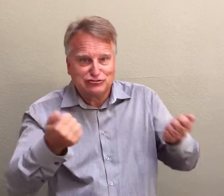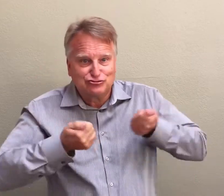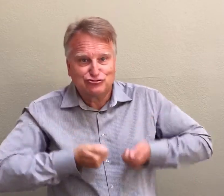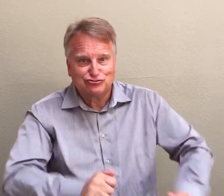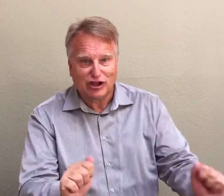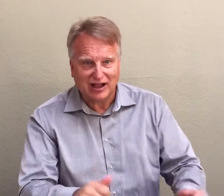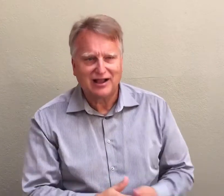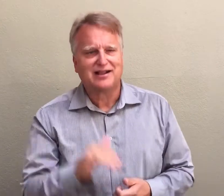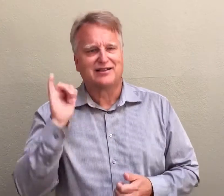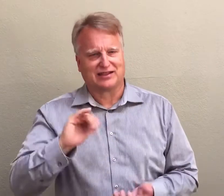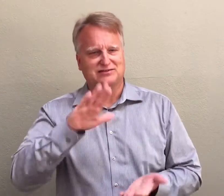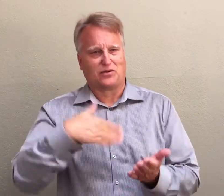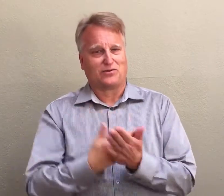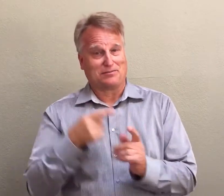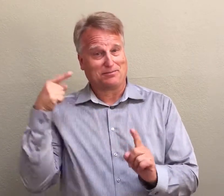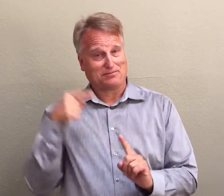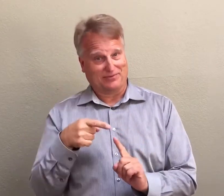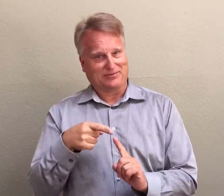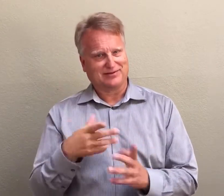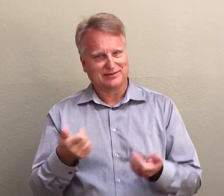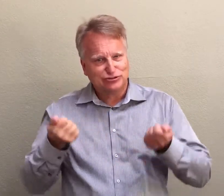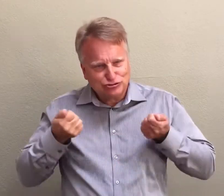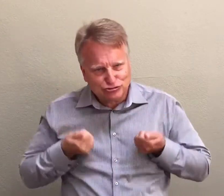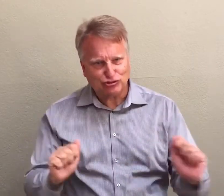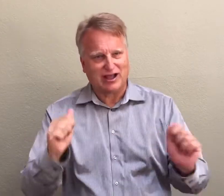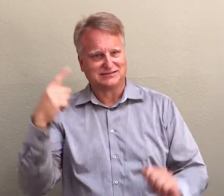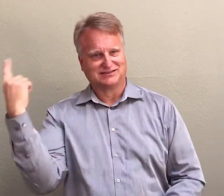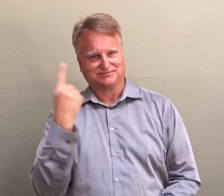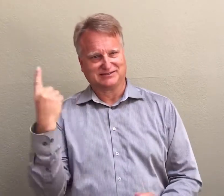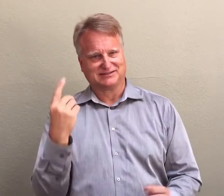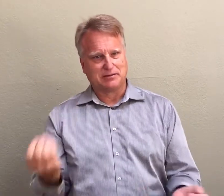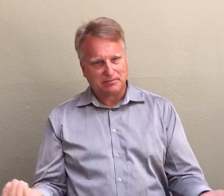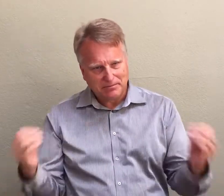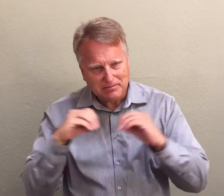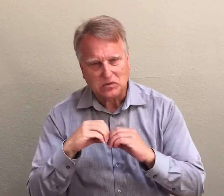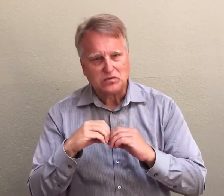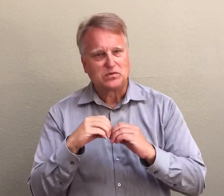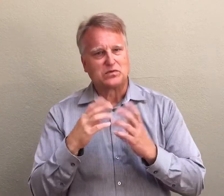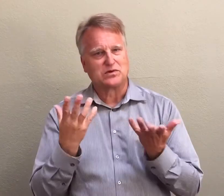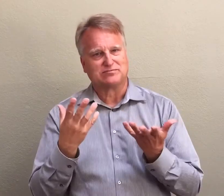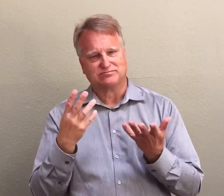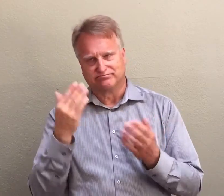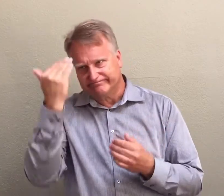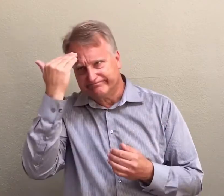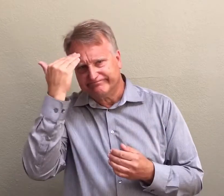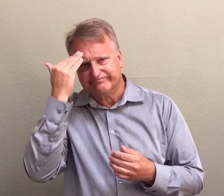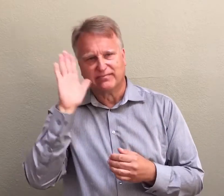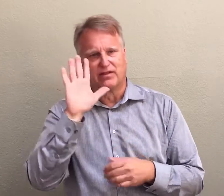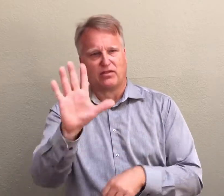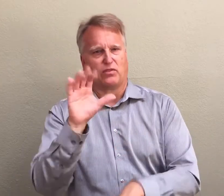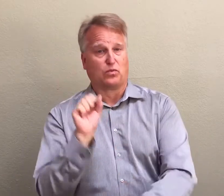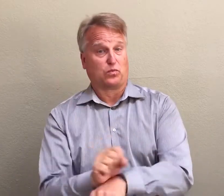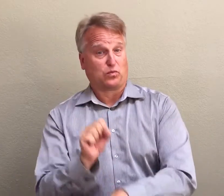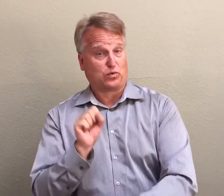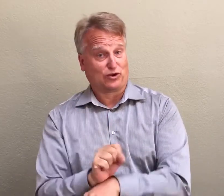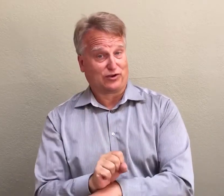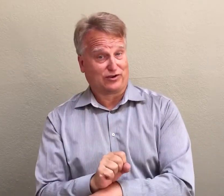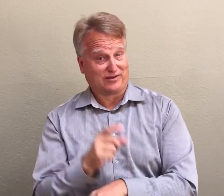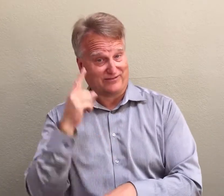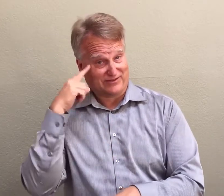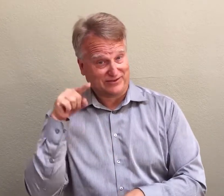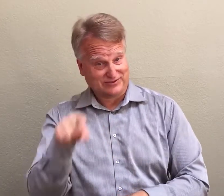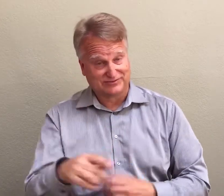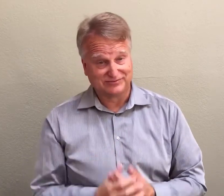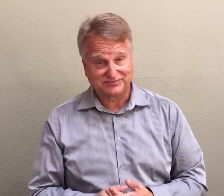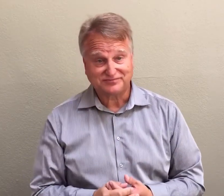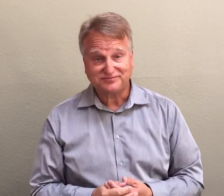That’s the whole point: trying something to become more aware of how your work is being presented to hearing people.